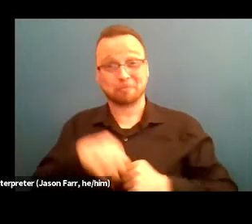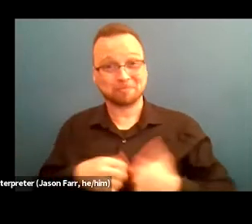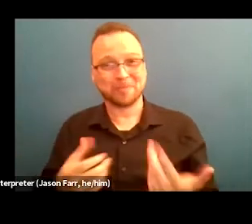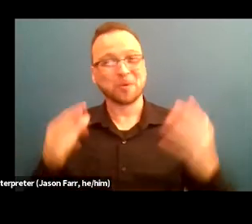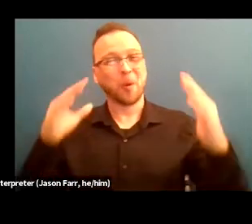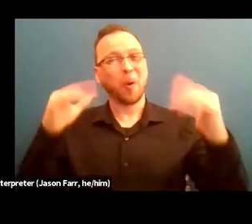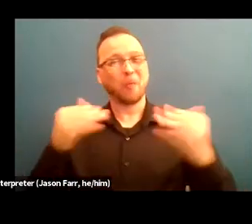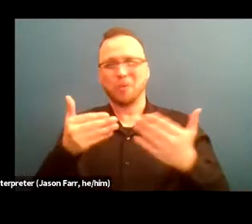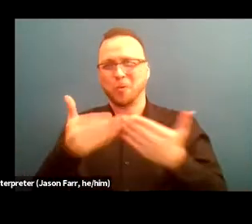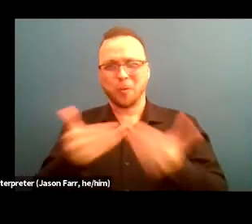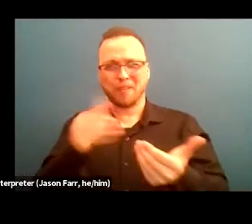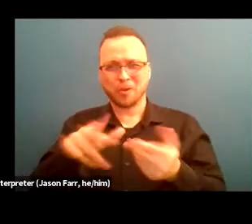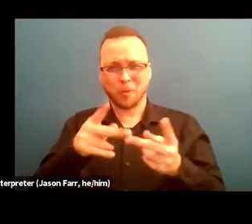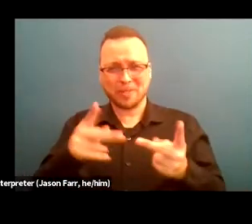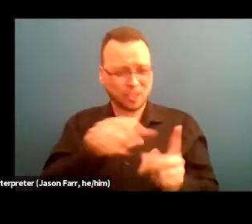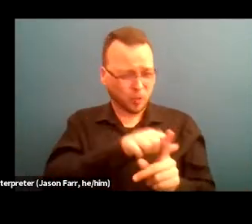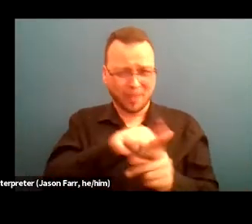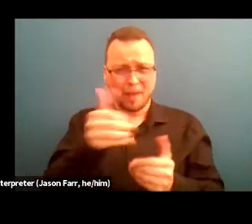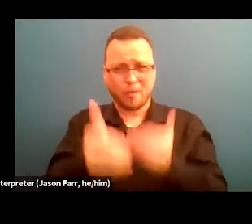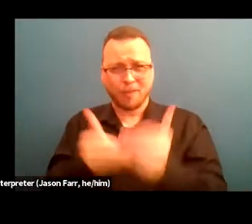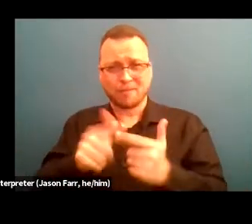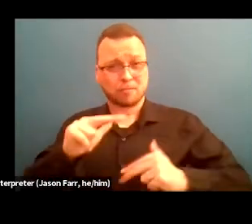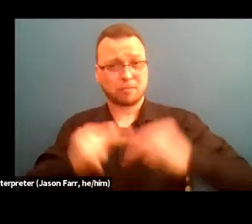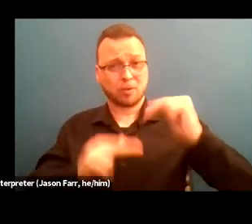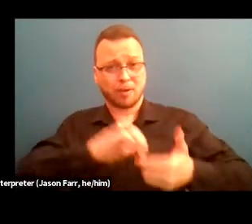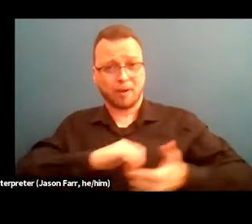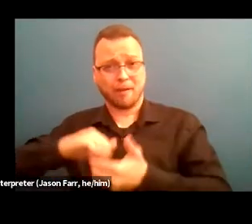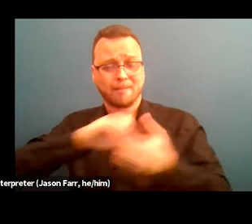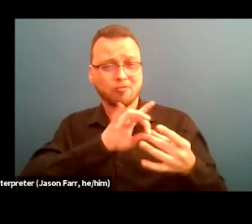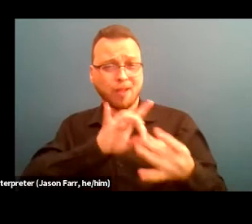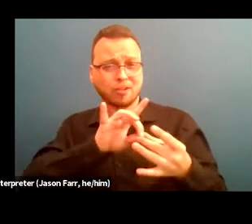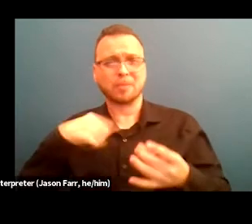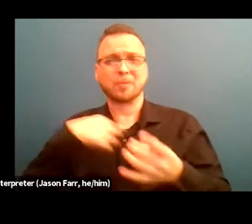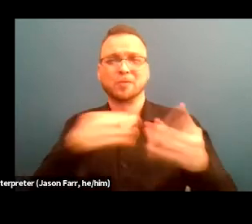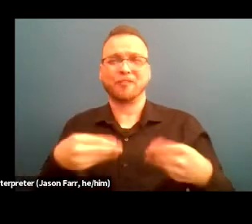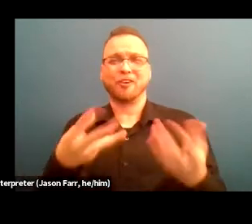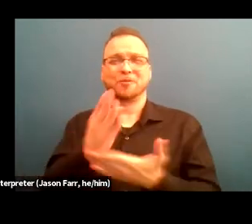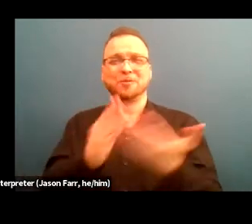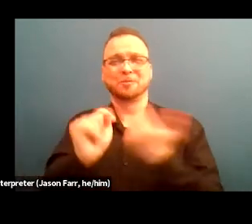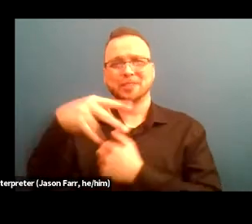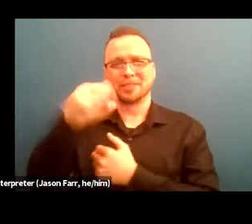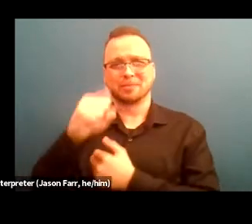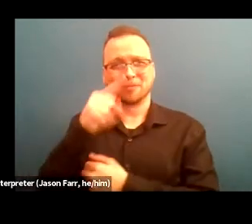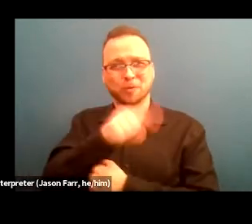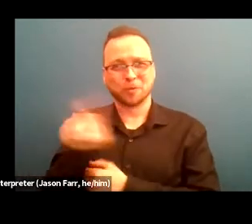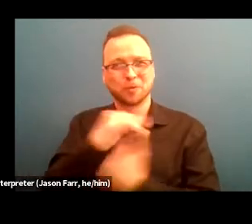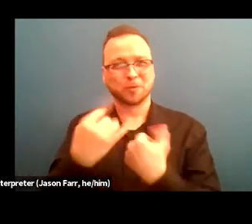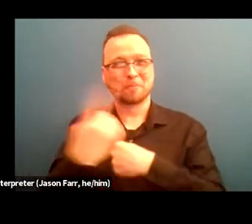in the process of building collaborative relationships, we'll offer some tips for you all today. So we can move to the next slide.